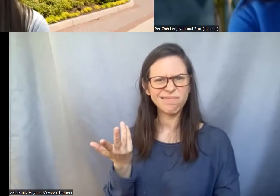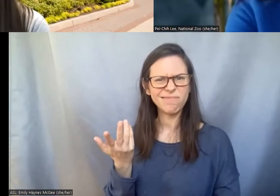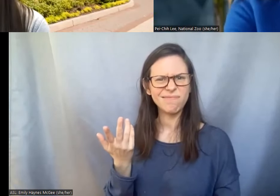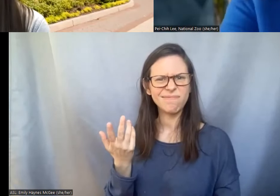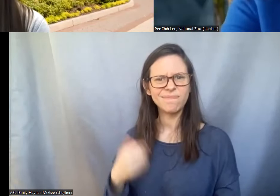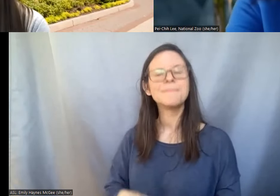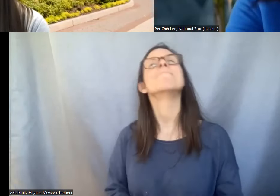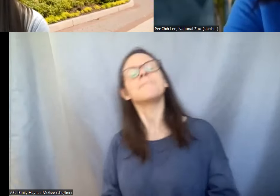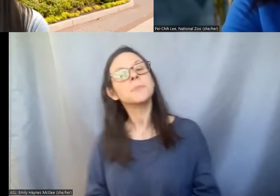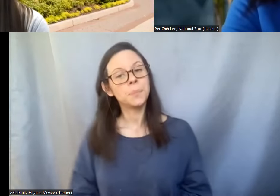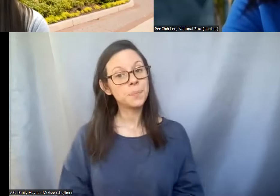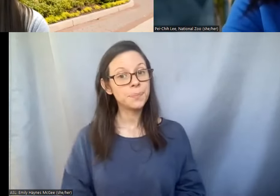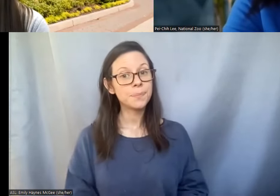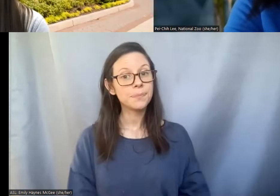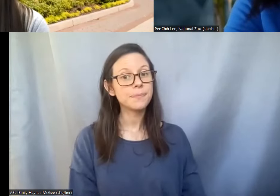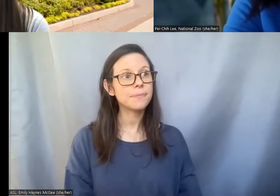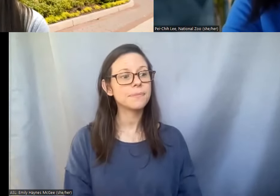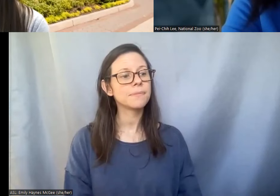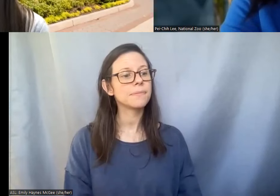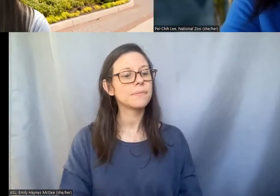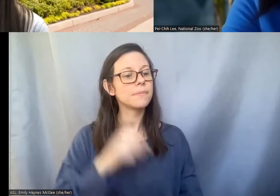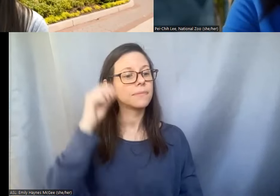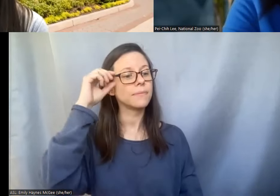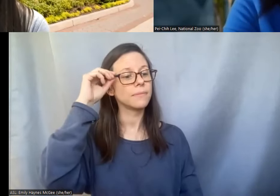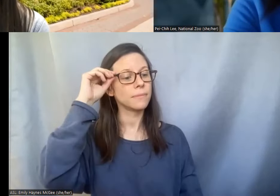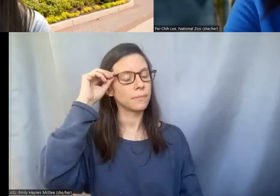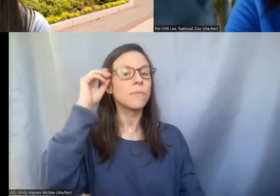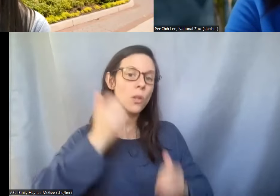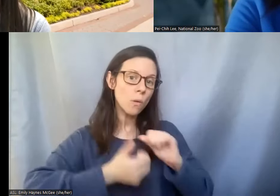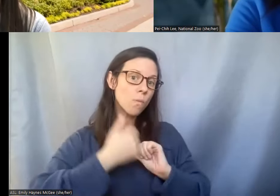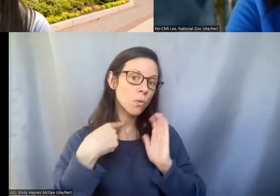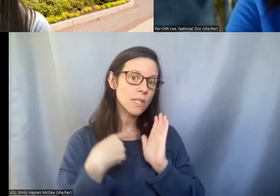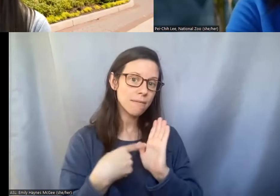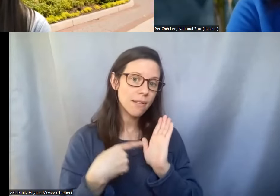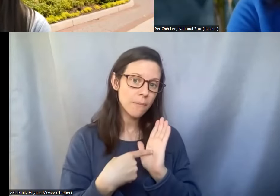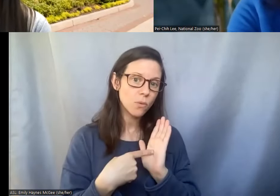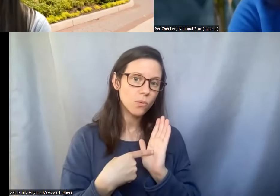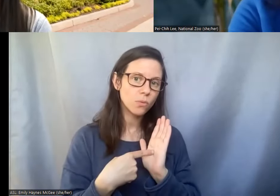Pei-Chih: Well so for most of the samples that come in the zoo collection.